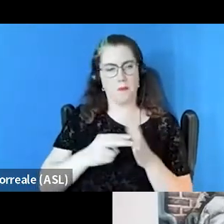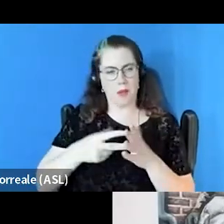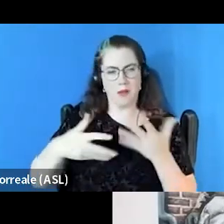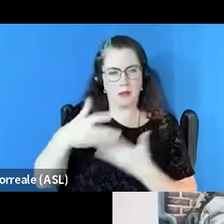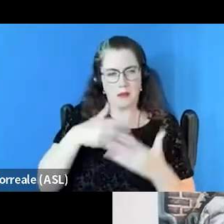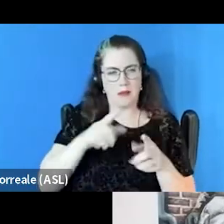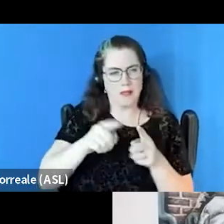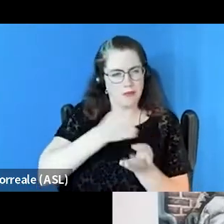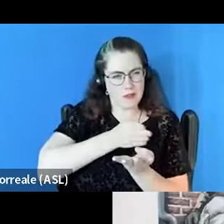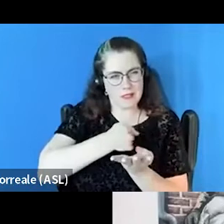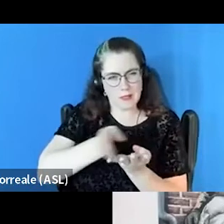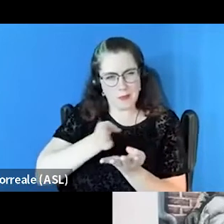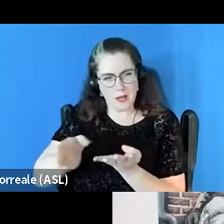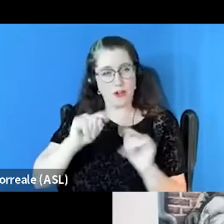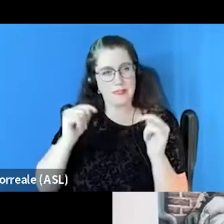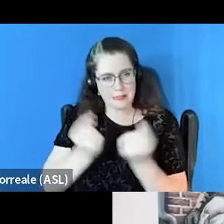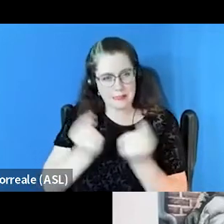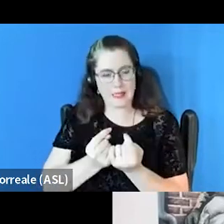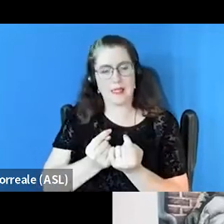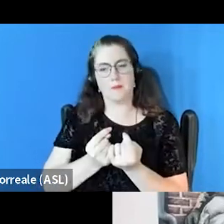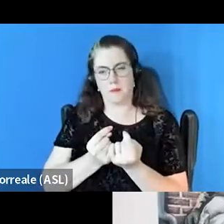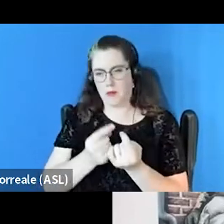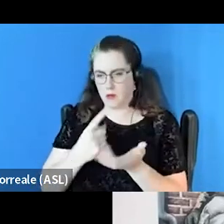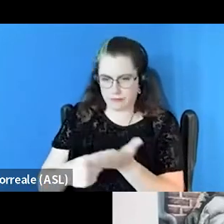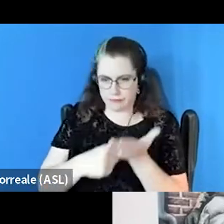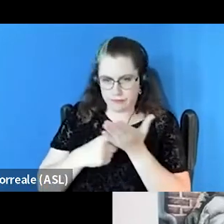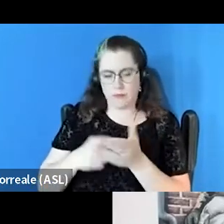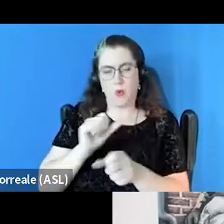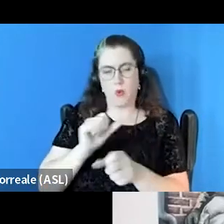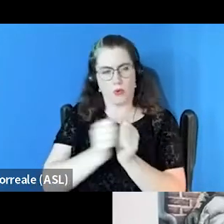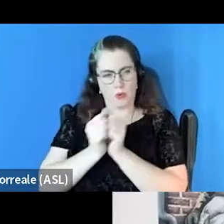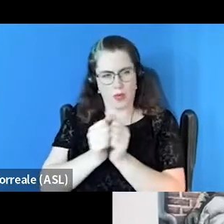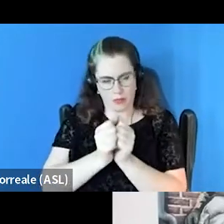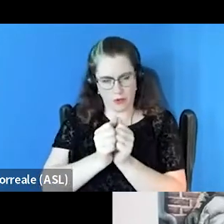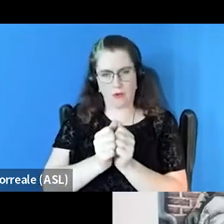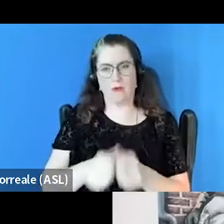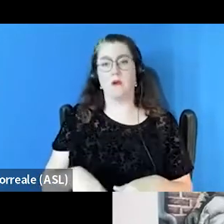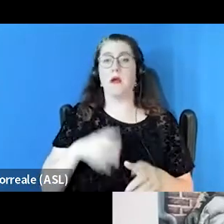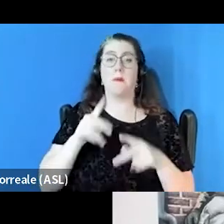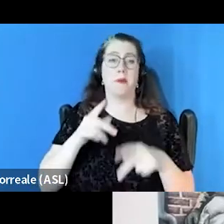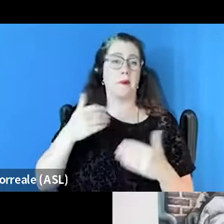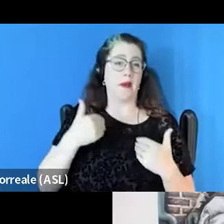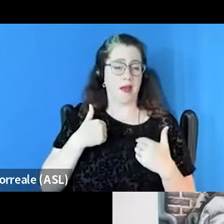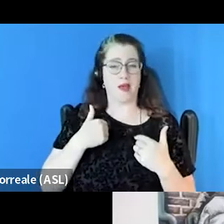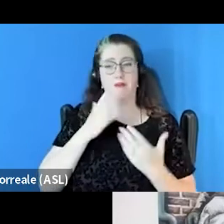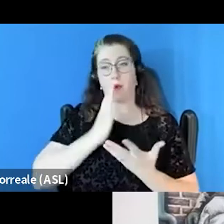both in mental health and substance use treatment as well as lived experience. So people who have moved through our own treatment programs